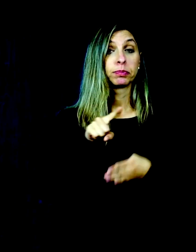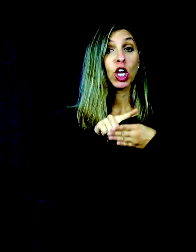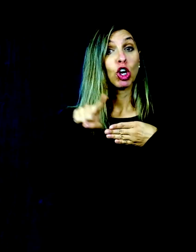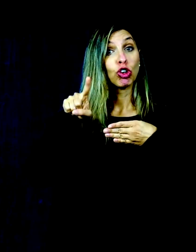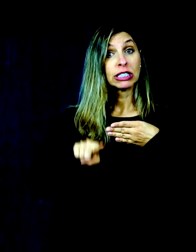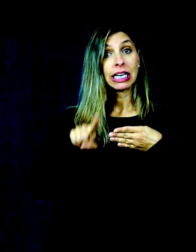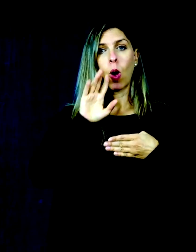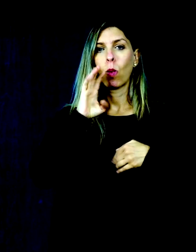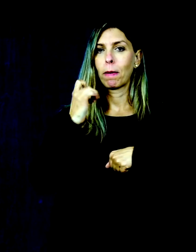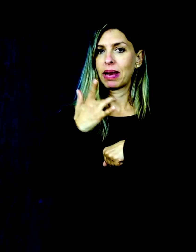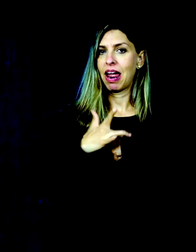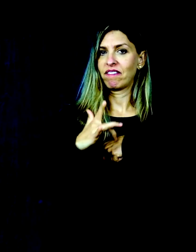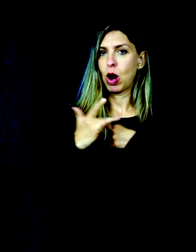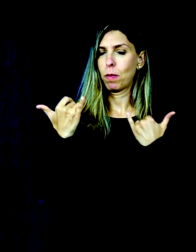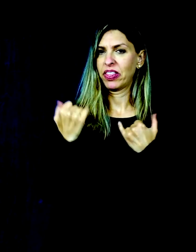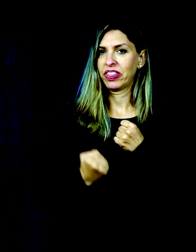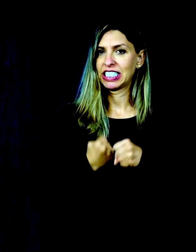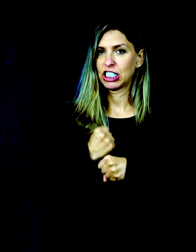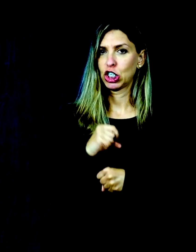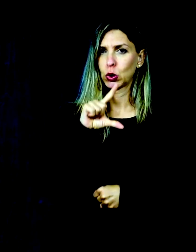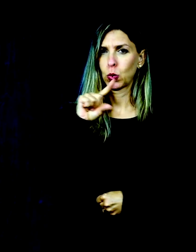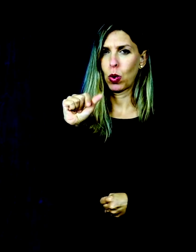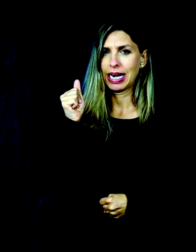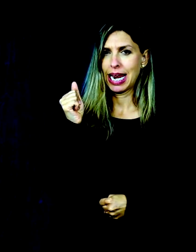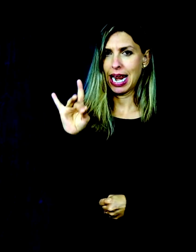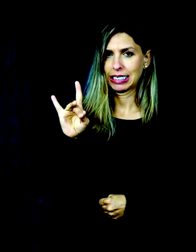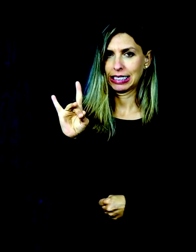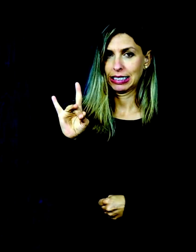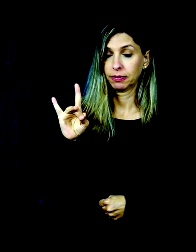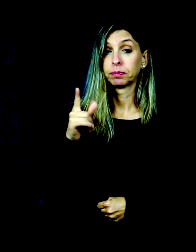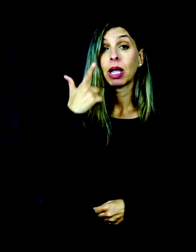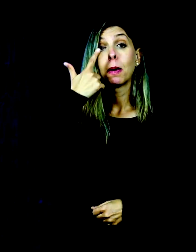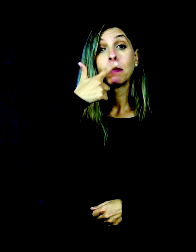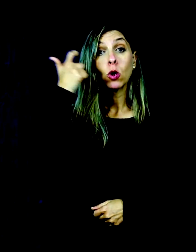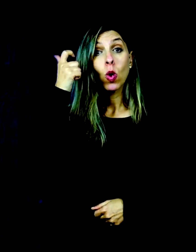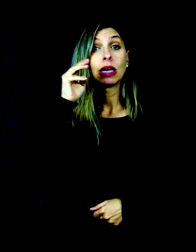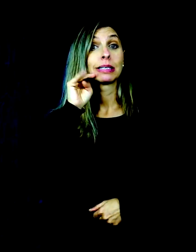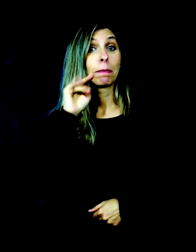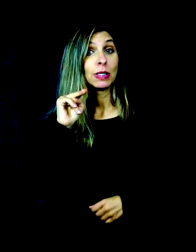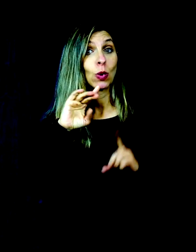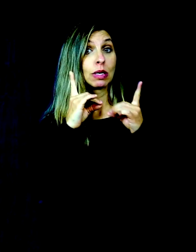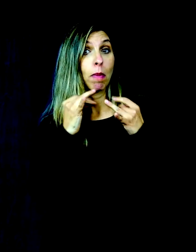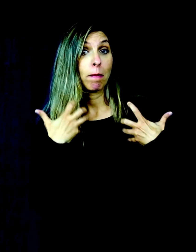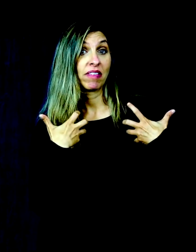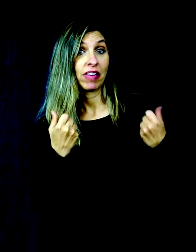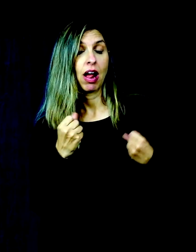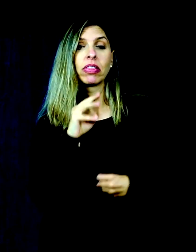and their scores will be available this year (2018). We will see the outcomes of early